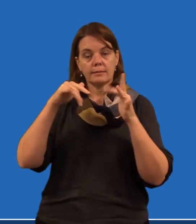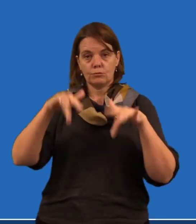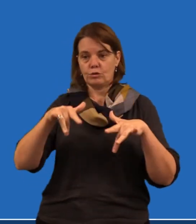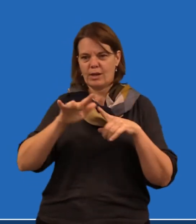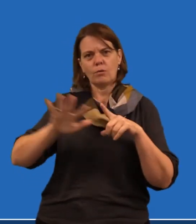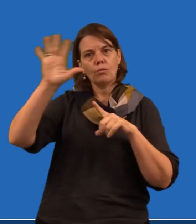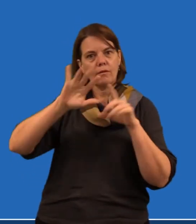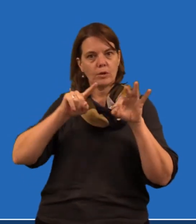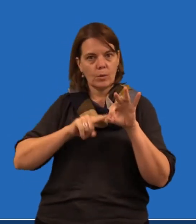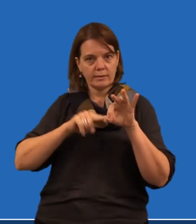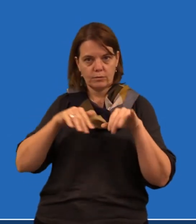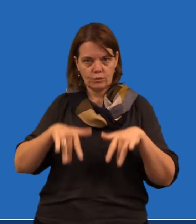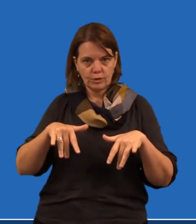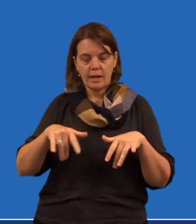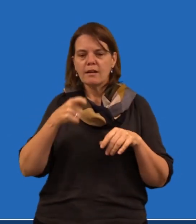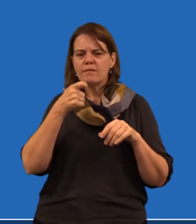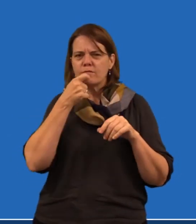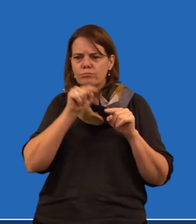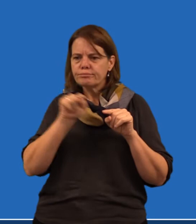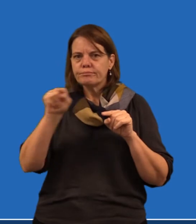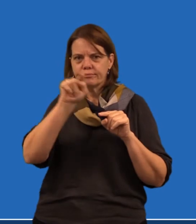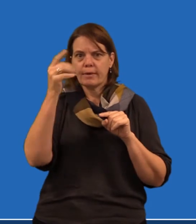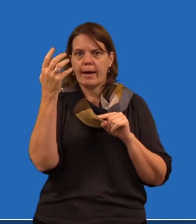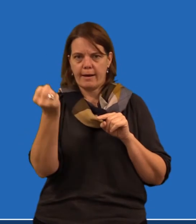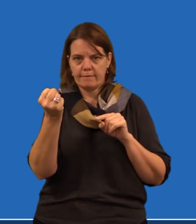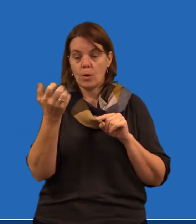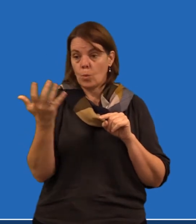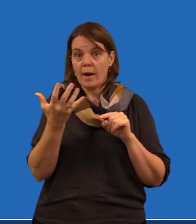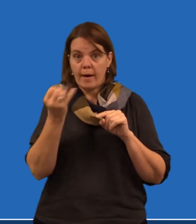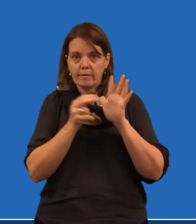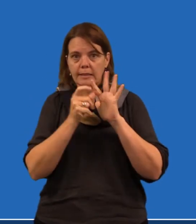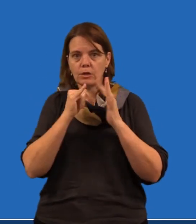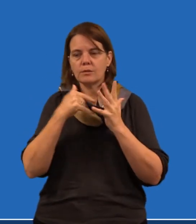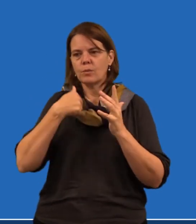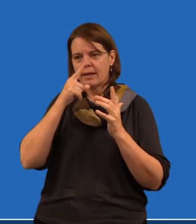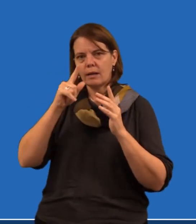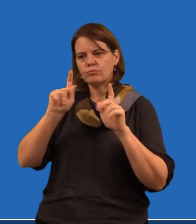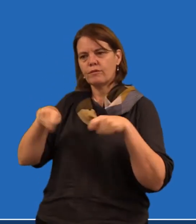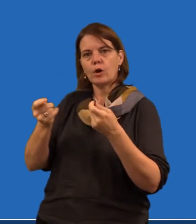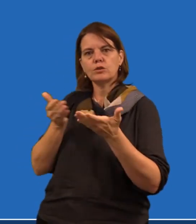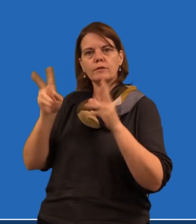NDIS has not rolled out all over Queensland as yet. It's in a few select areas and where it is happening